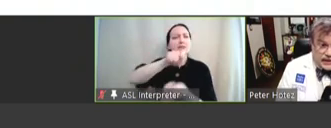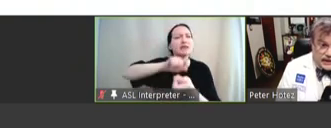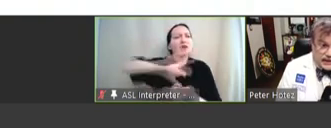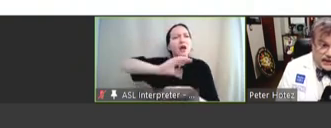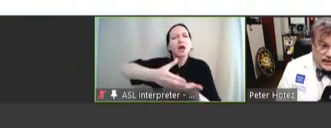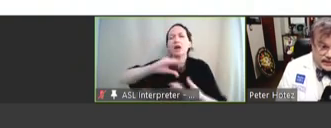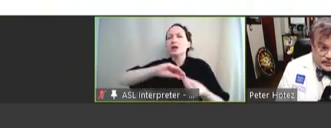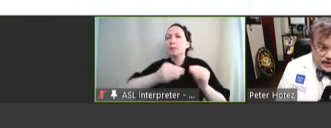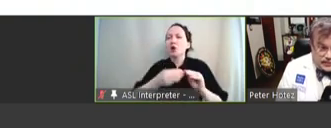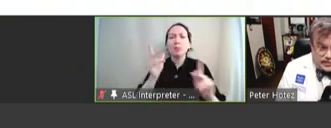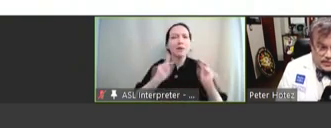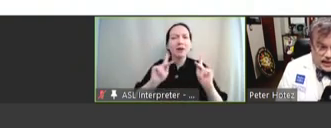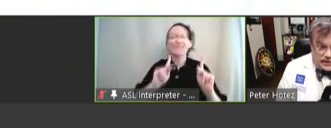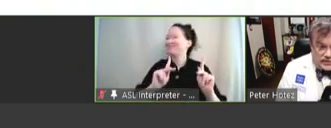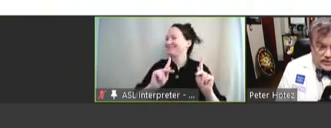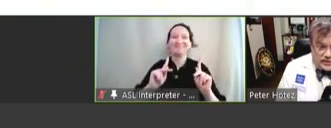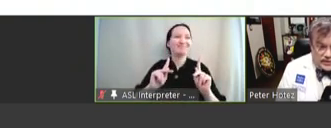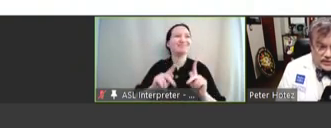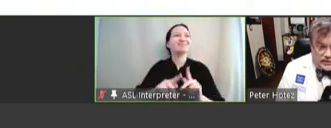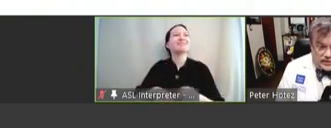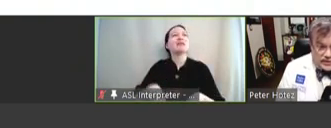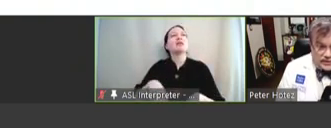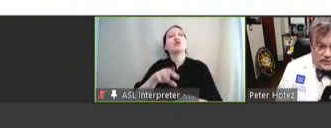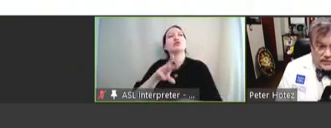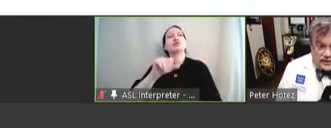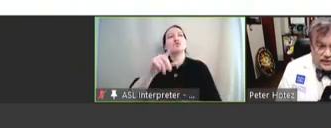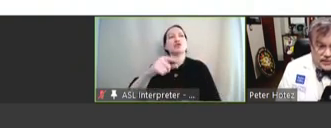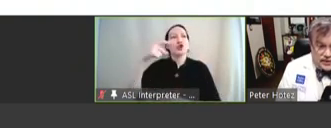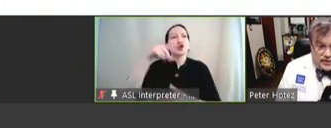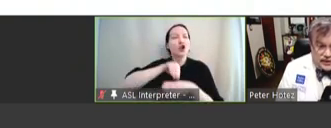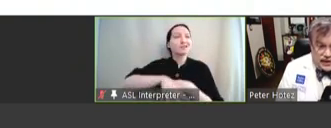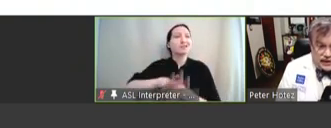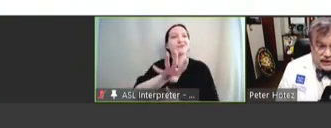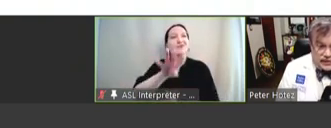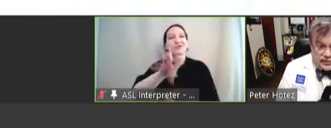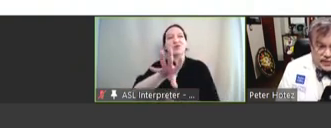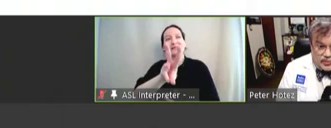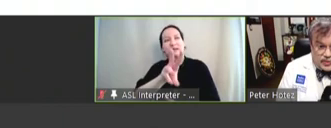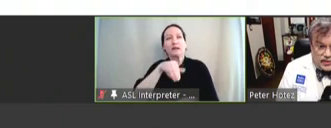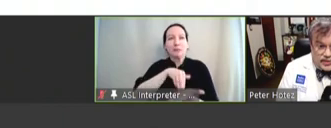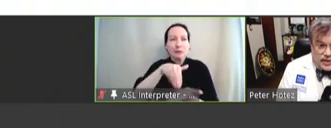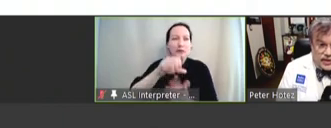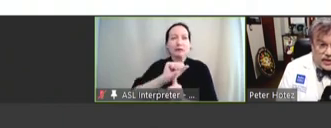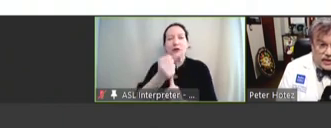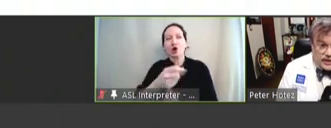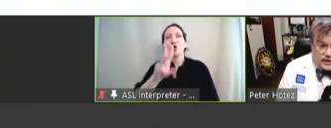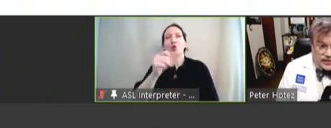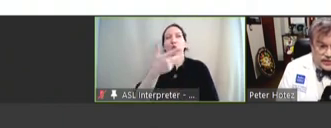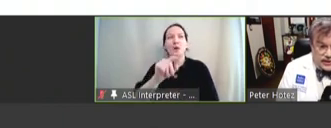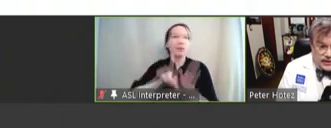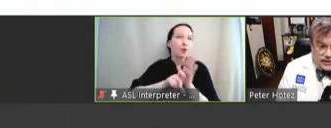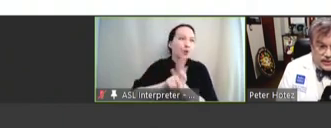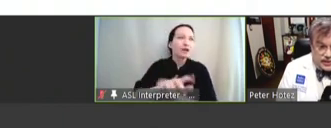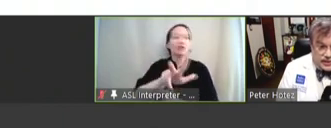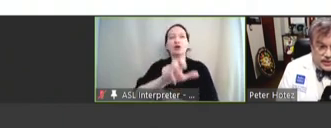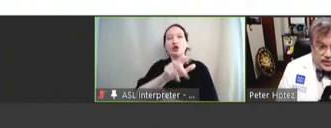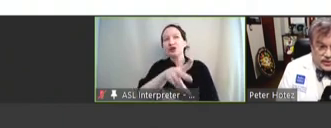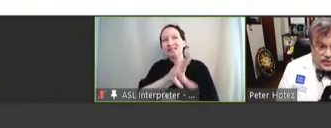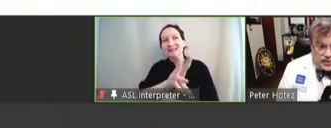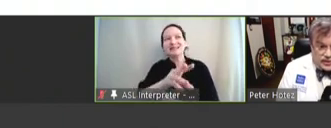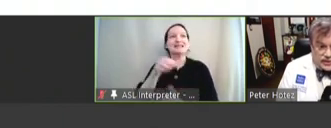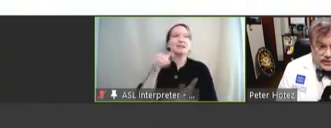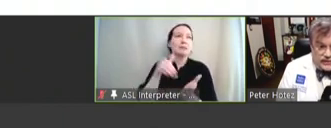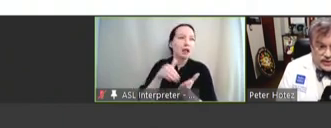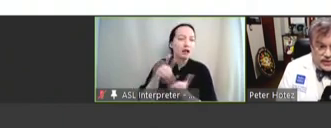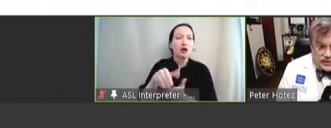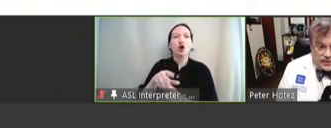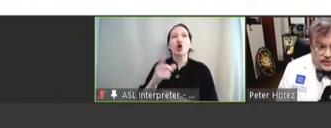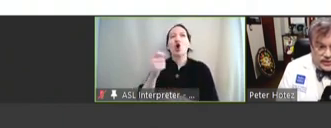that roundworm causes 446 million cases or whipworm 360 million or hookworm 173 million